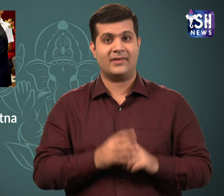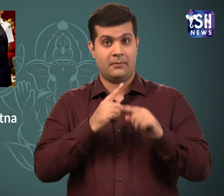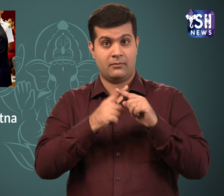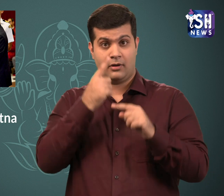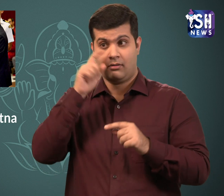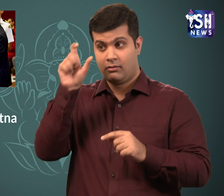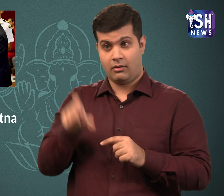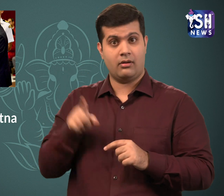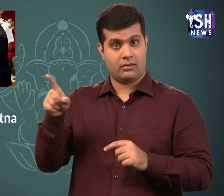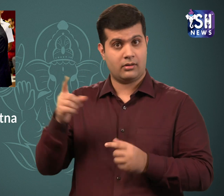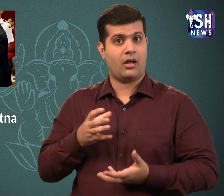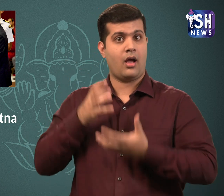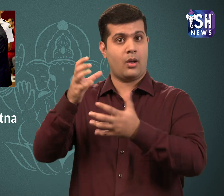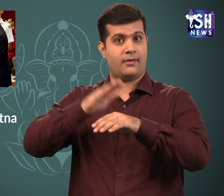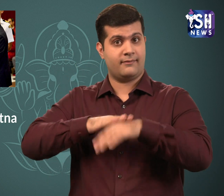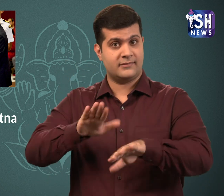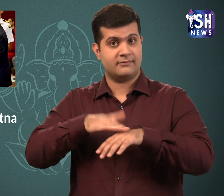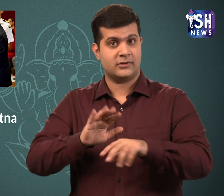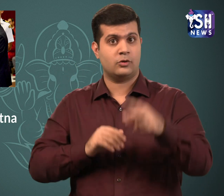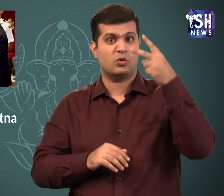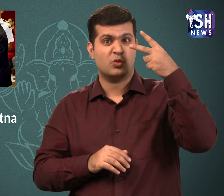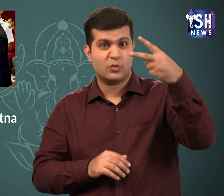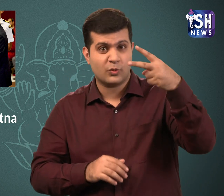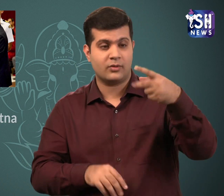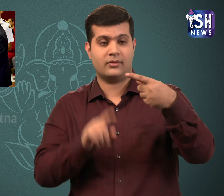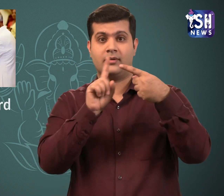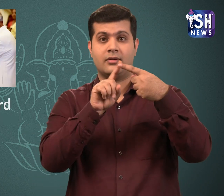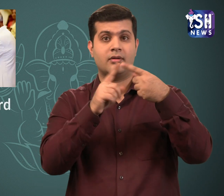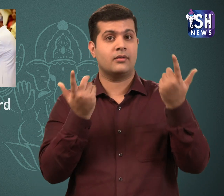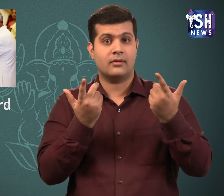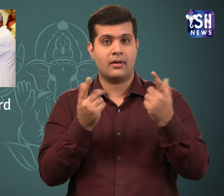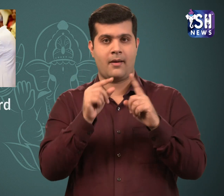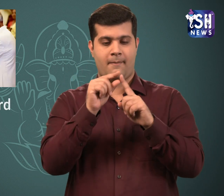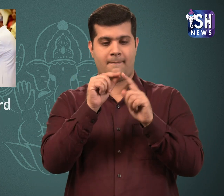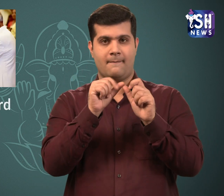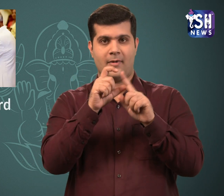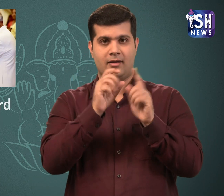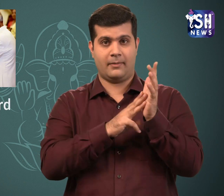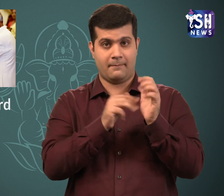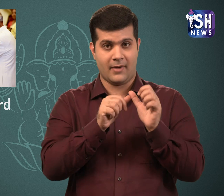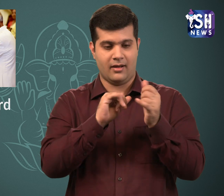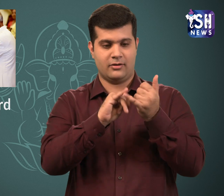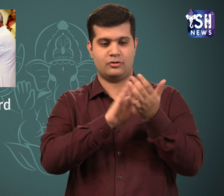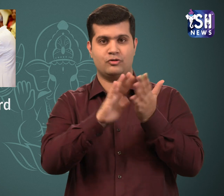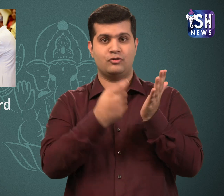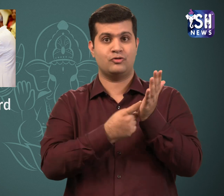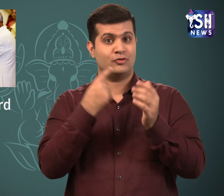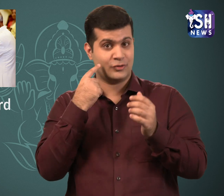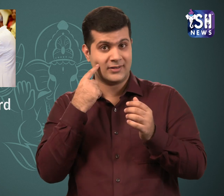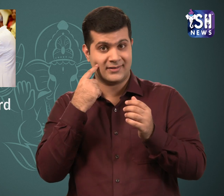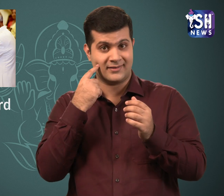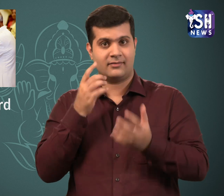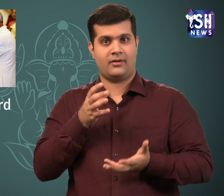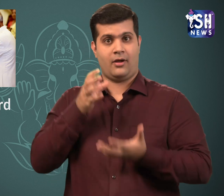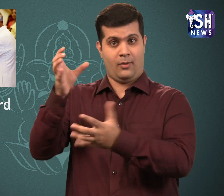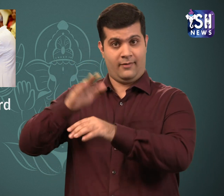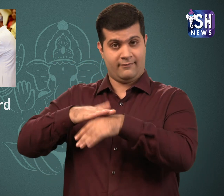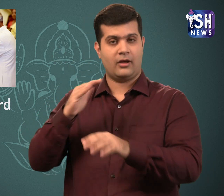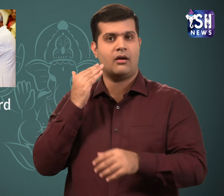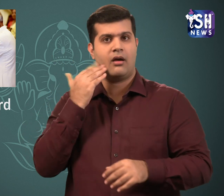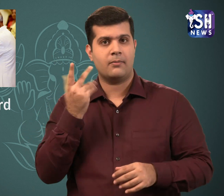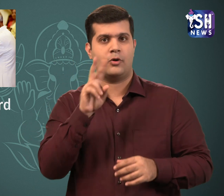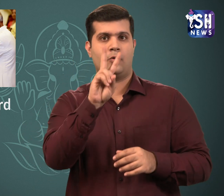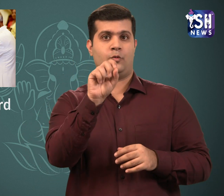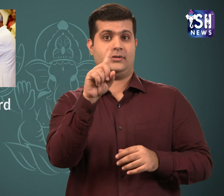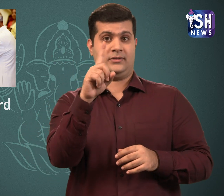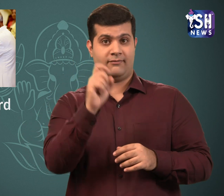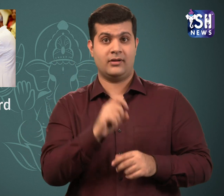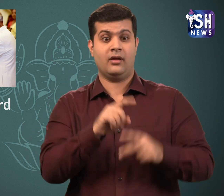Deepa was also awarded the Padma Shri award in 2017